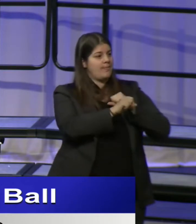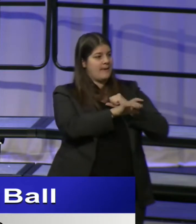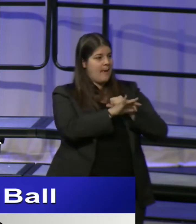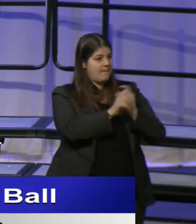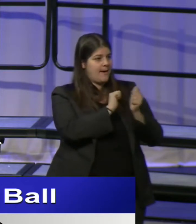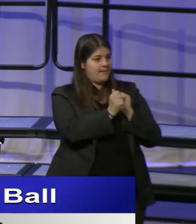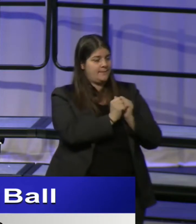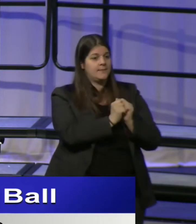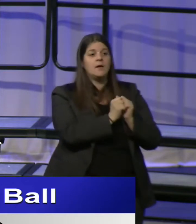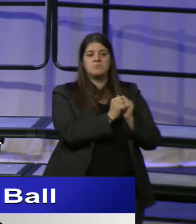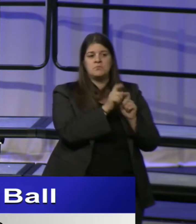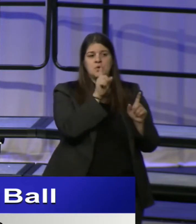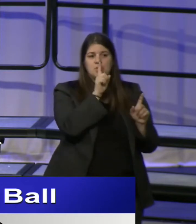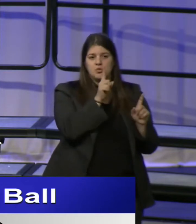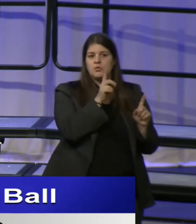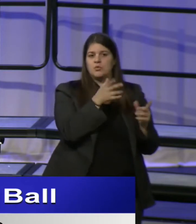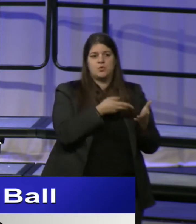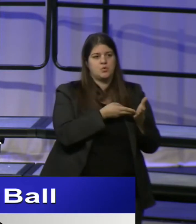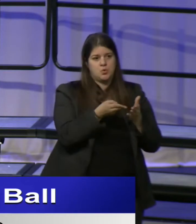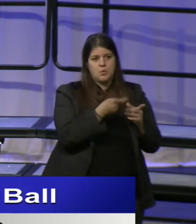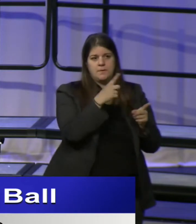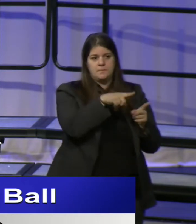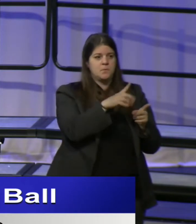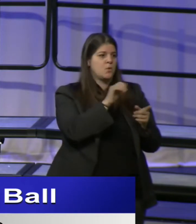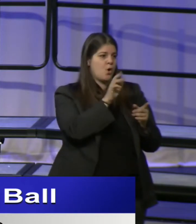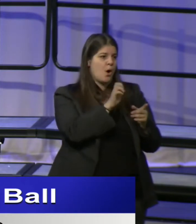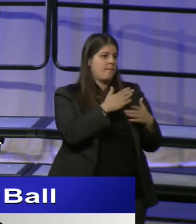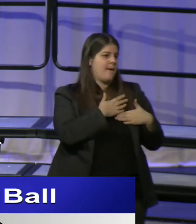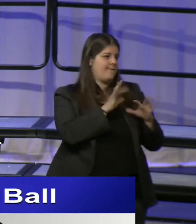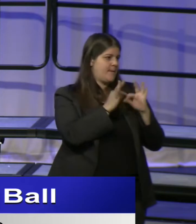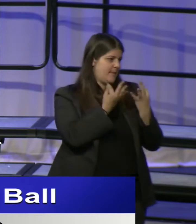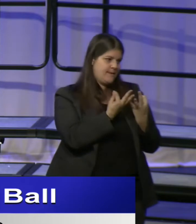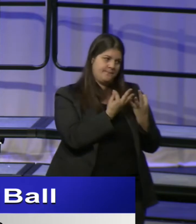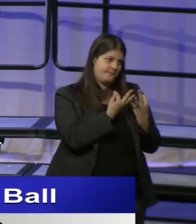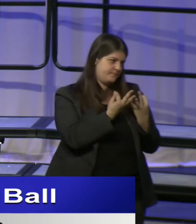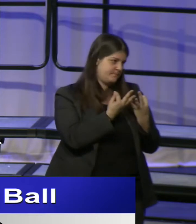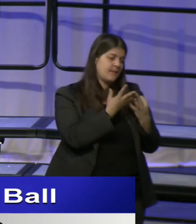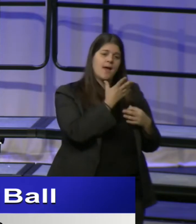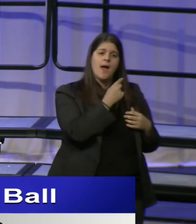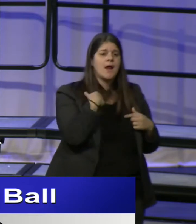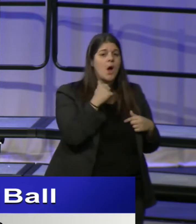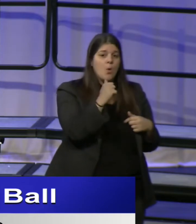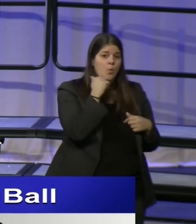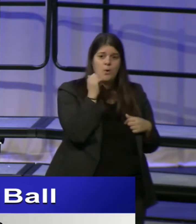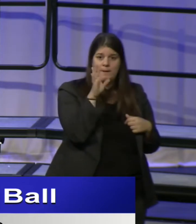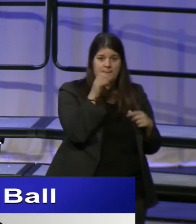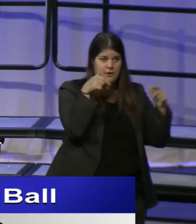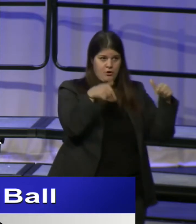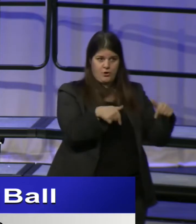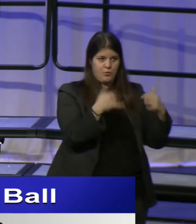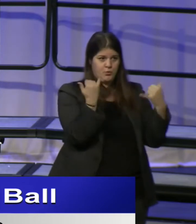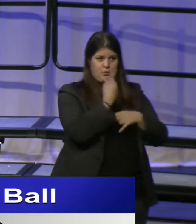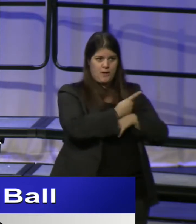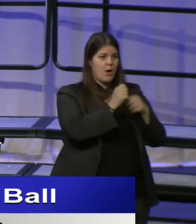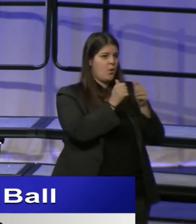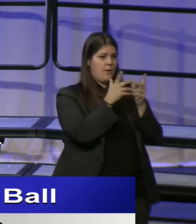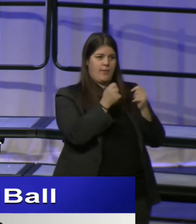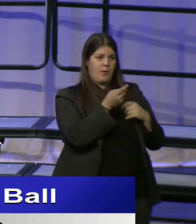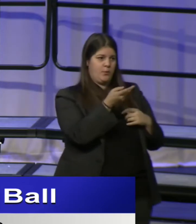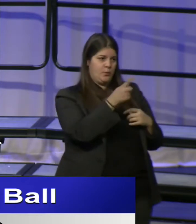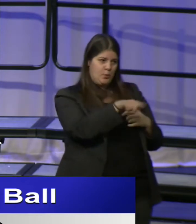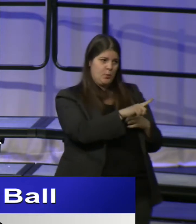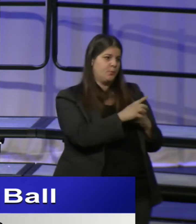you truly are my family and I would not be here today if it weren't for you. Everyone who